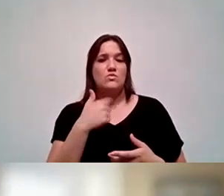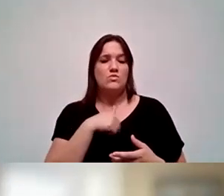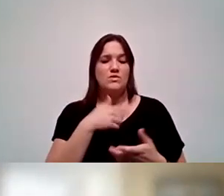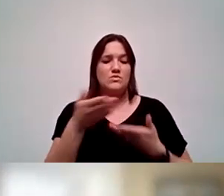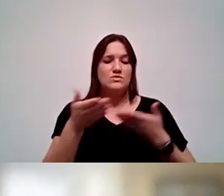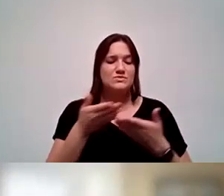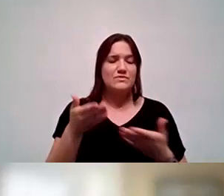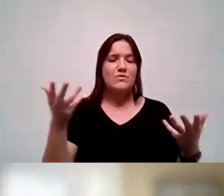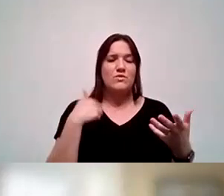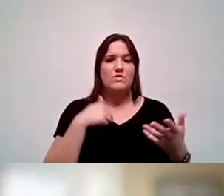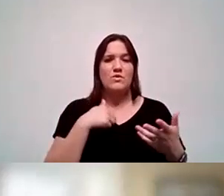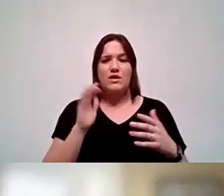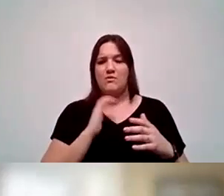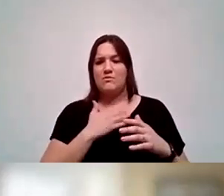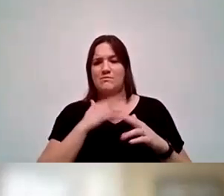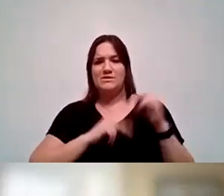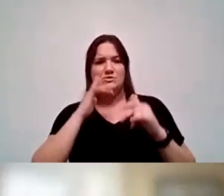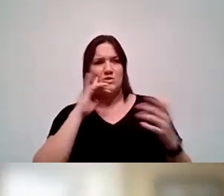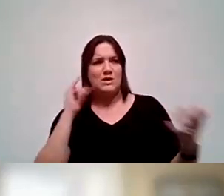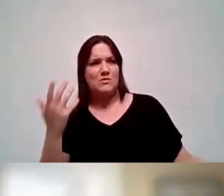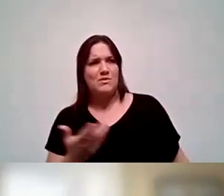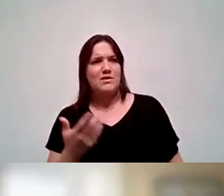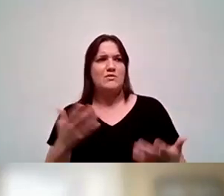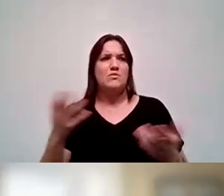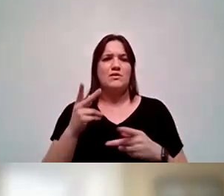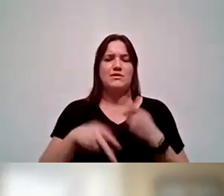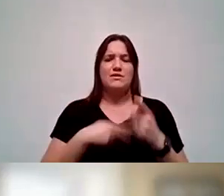What do our buildings look like and what kind of spaces do we want to create?